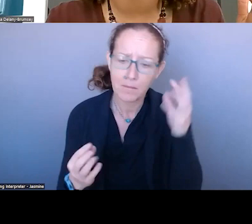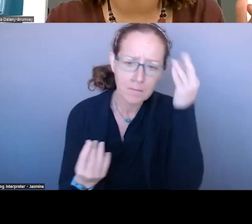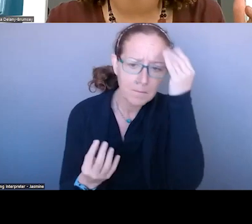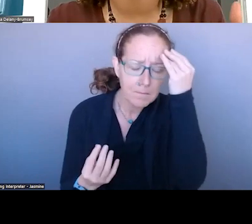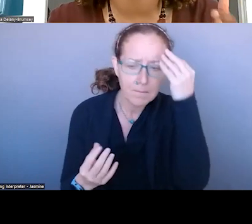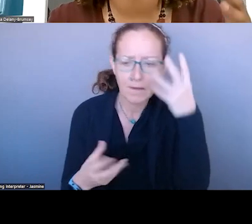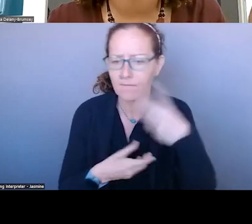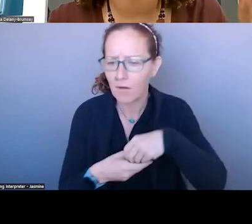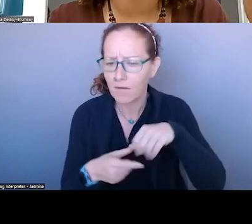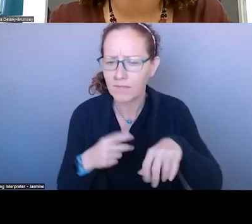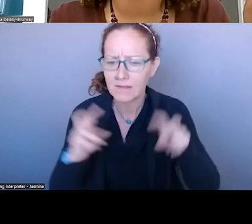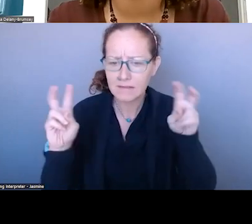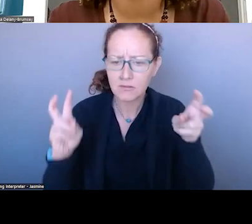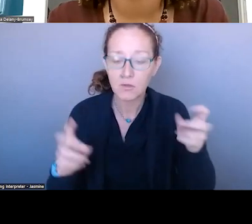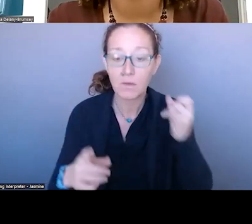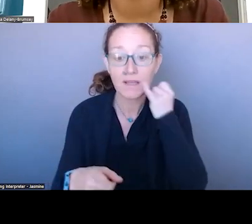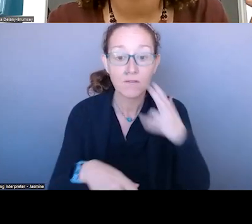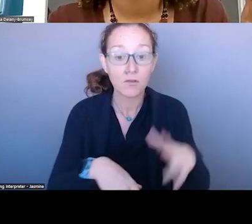THAT PARTICIPATES AND YOU DON'T SEE YOUR NAME LISTED,